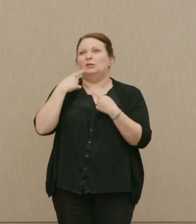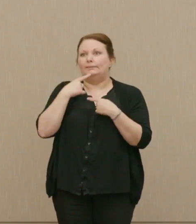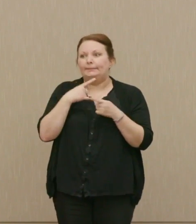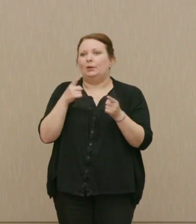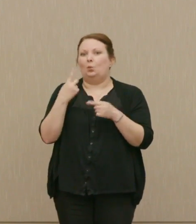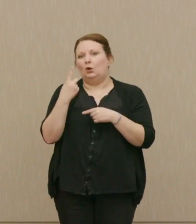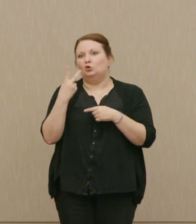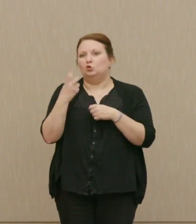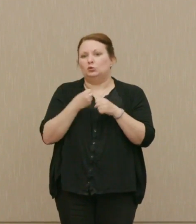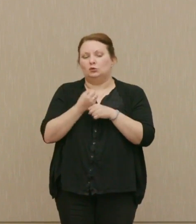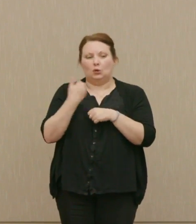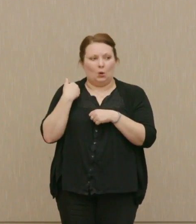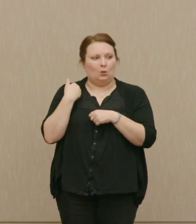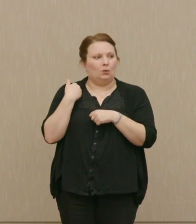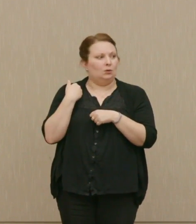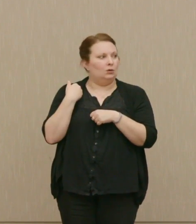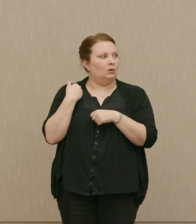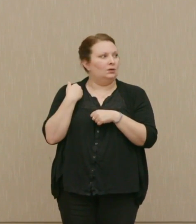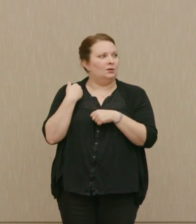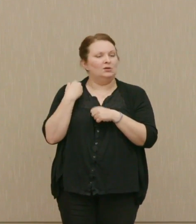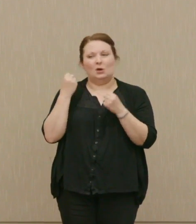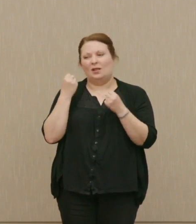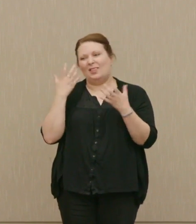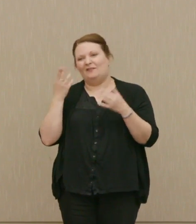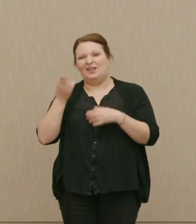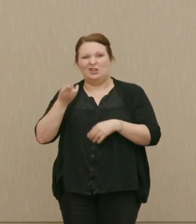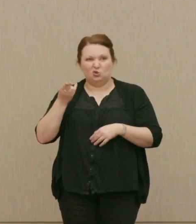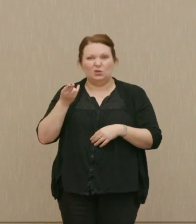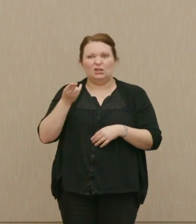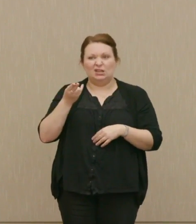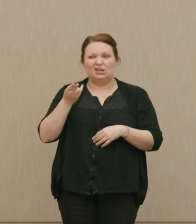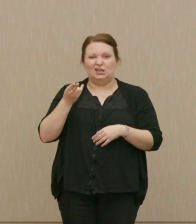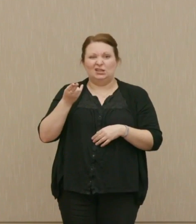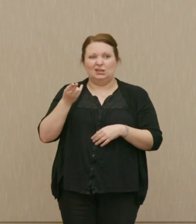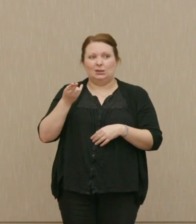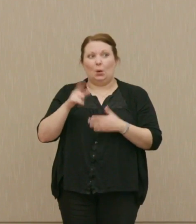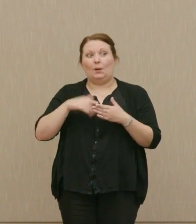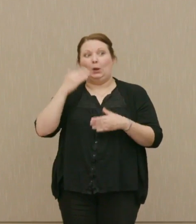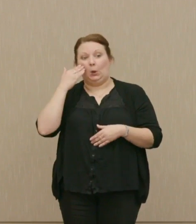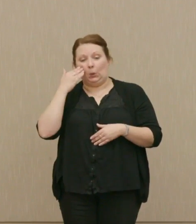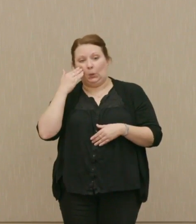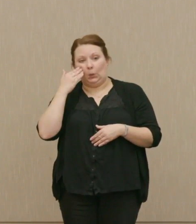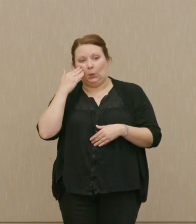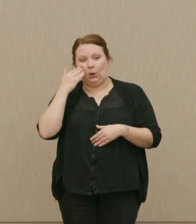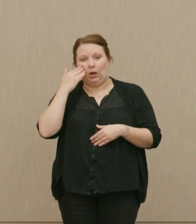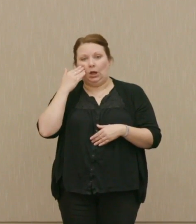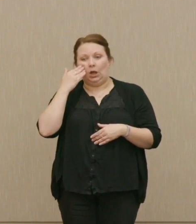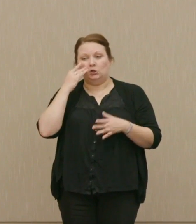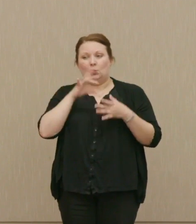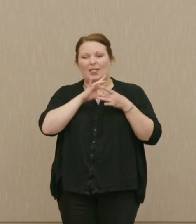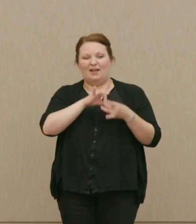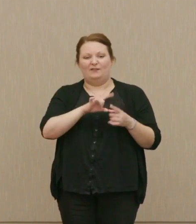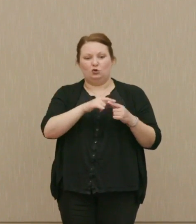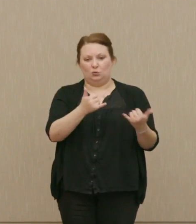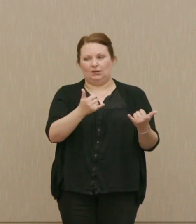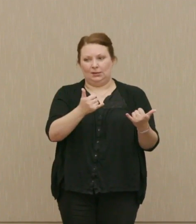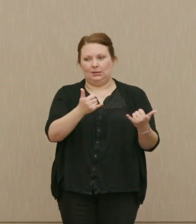Dr. Ellsberg: Okay, so in other words, there's a lot of history to be known, which is relevant to the present.